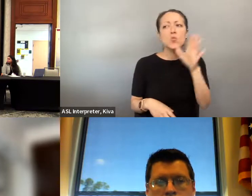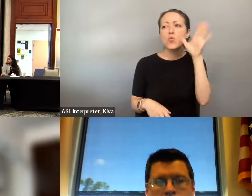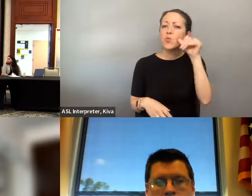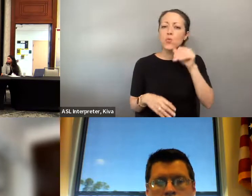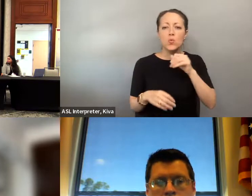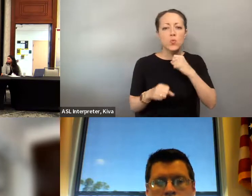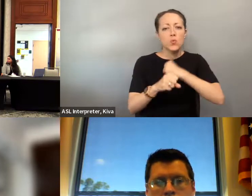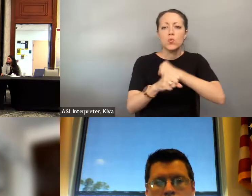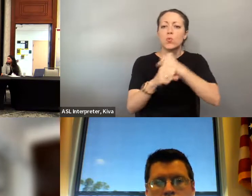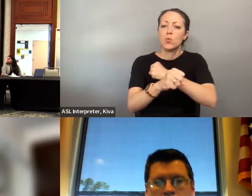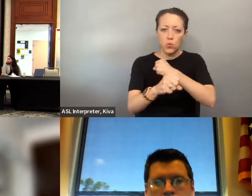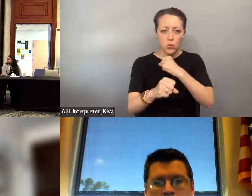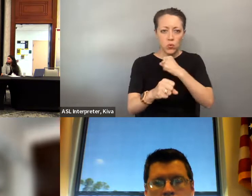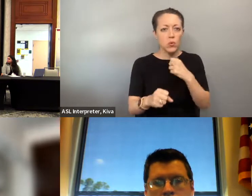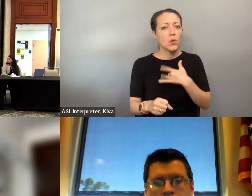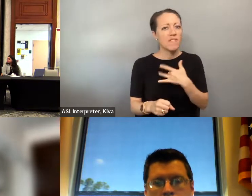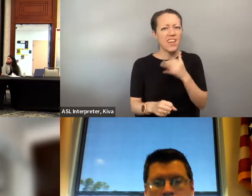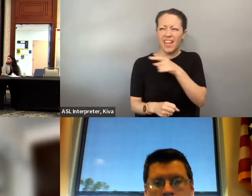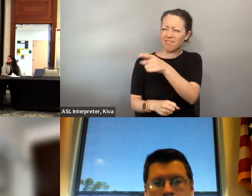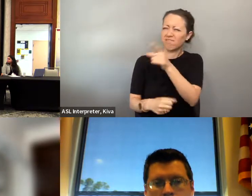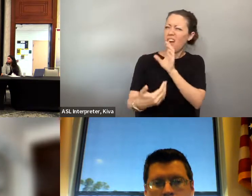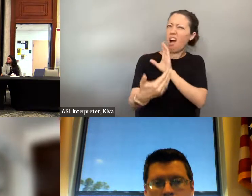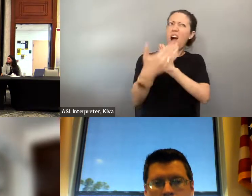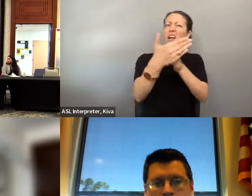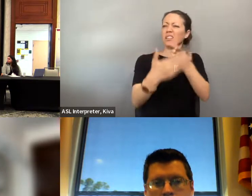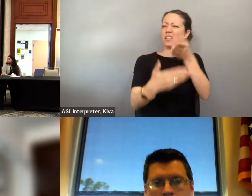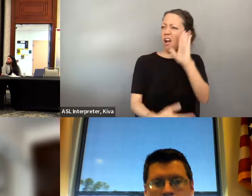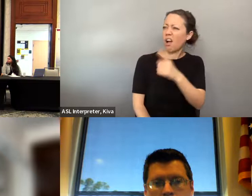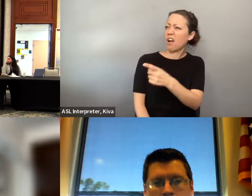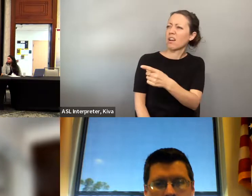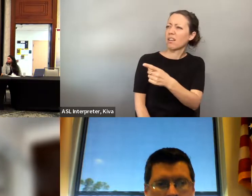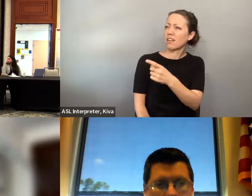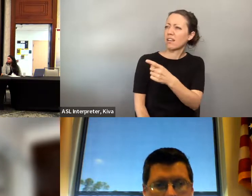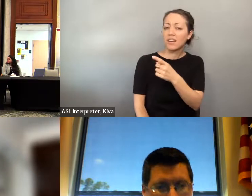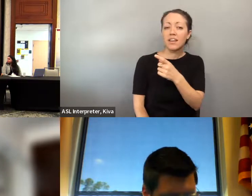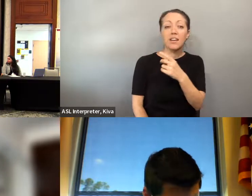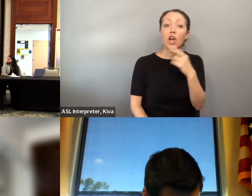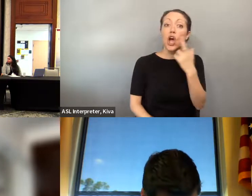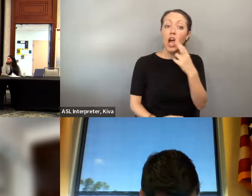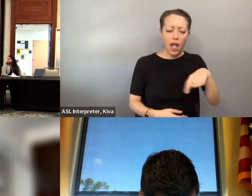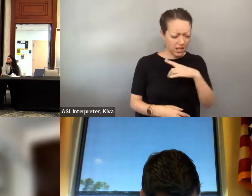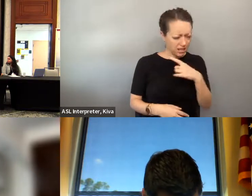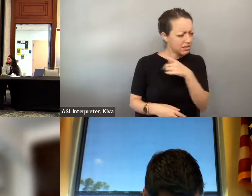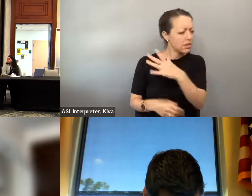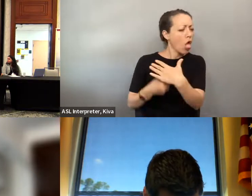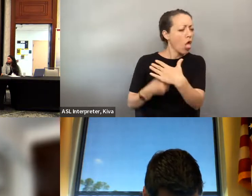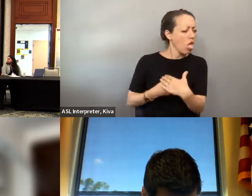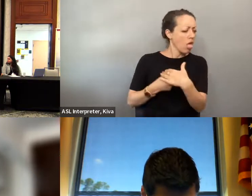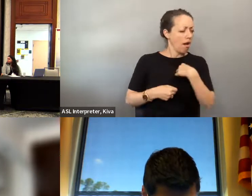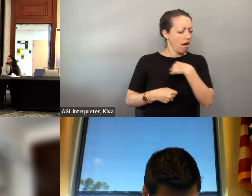About this in the street, and the many of her husband said, No, go back to the kitchen, so they literally learned the value of the vote because they were very interested in stopping. back to the kitchen. Oso they literally learned the value of the vote What they thought was by, and then they realize we have very little power.